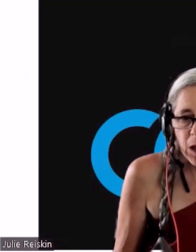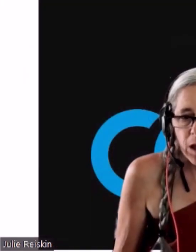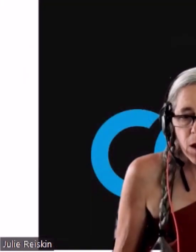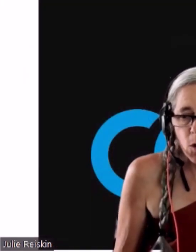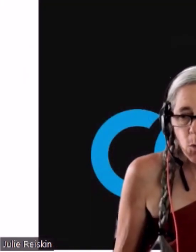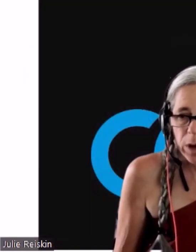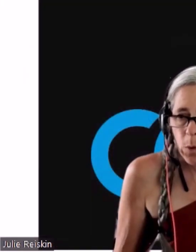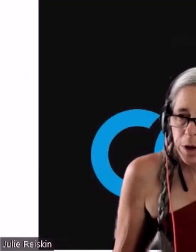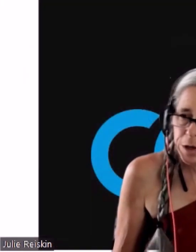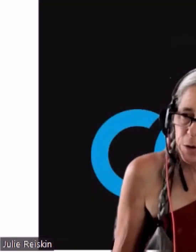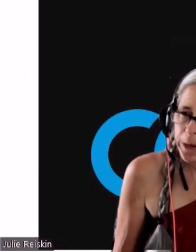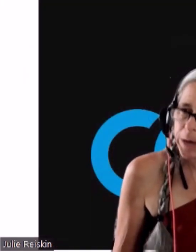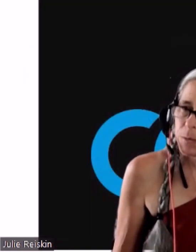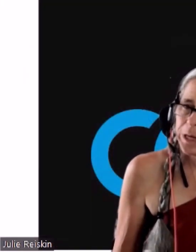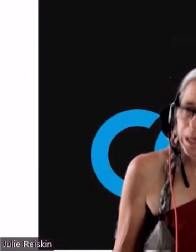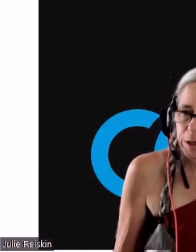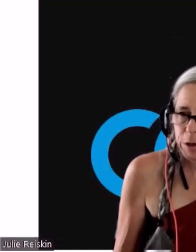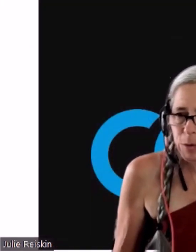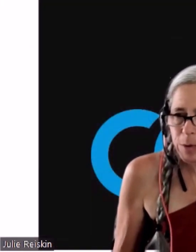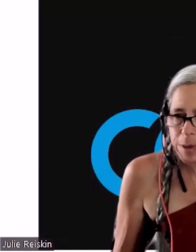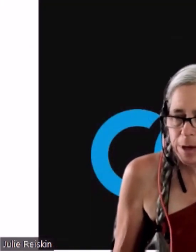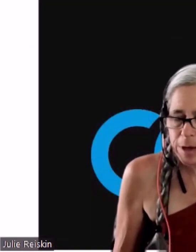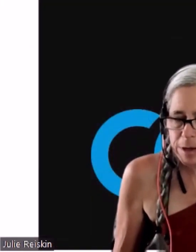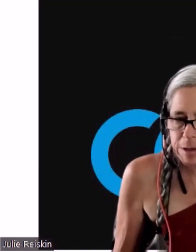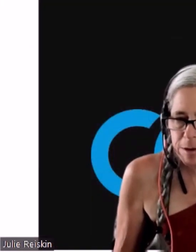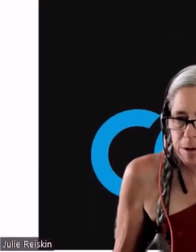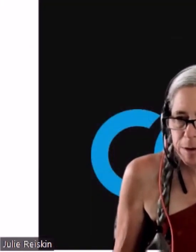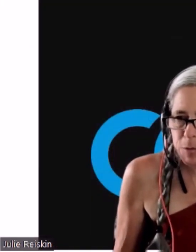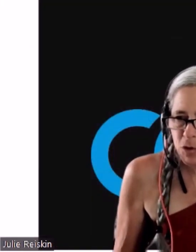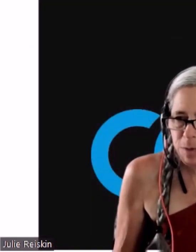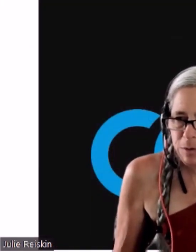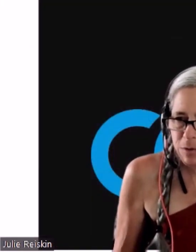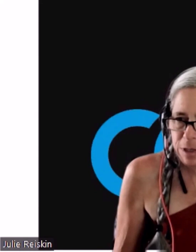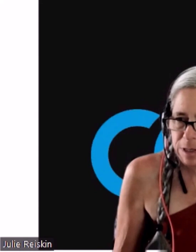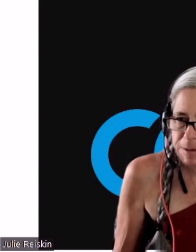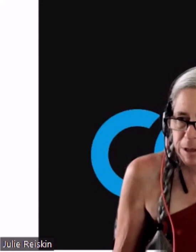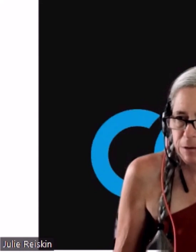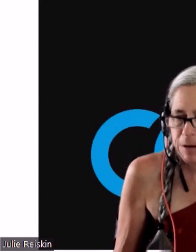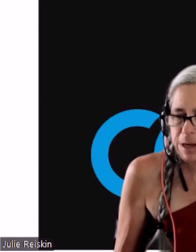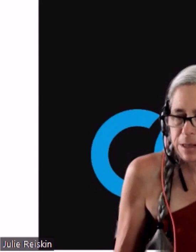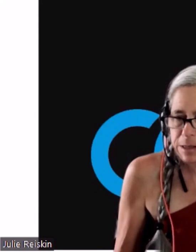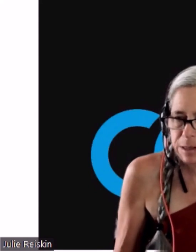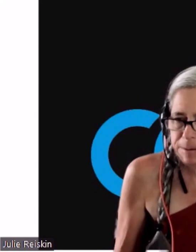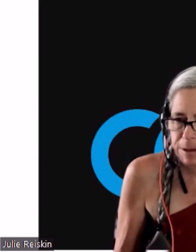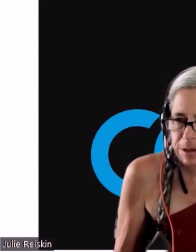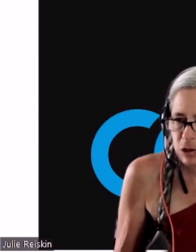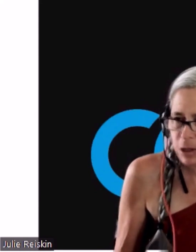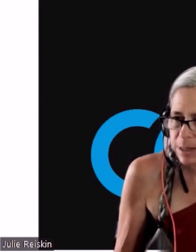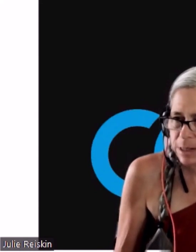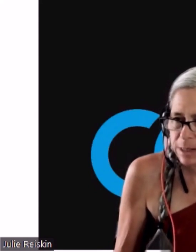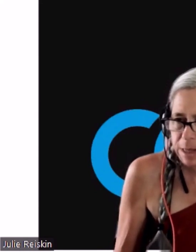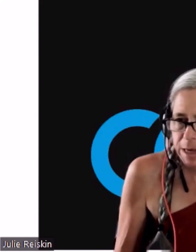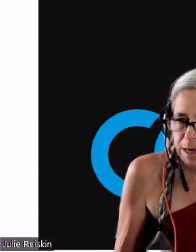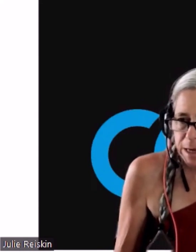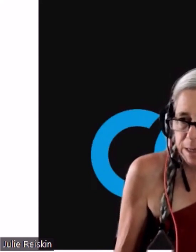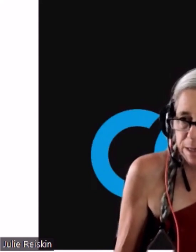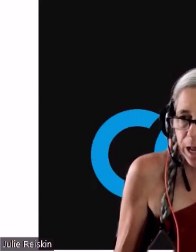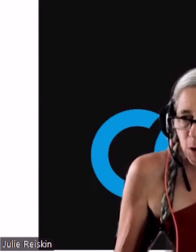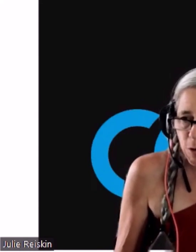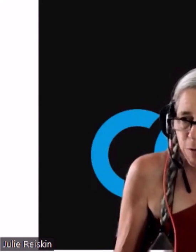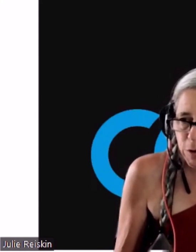We want you and we need you. The... Ahh... Movement for Disability Rights and Disability Justice is not over.